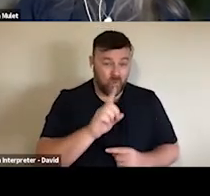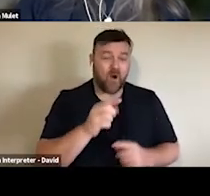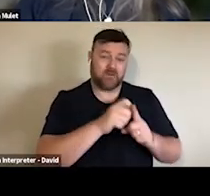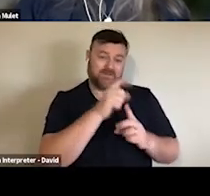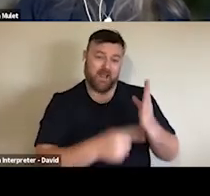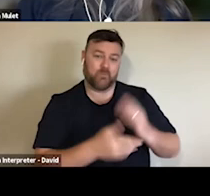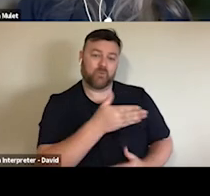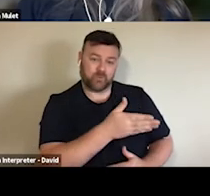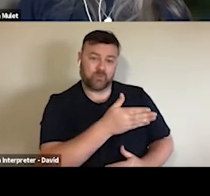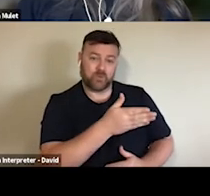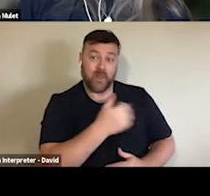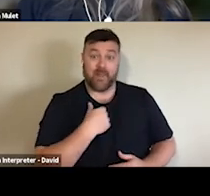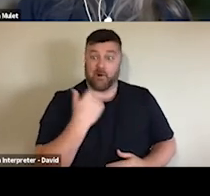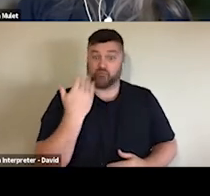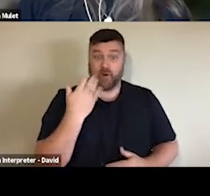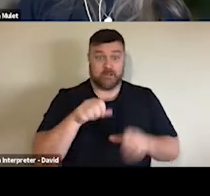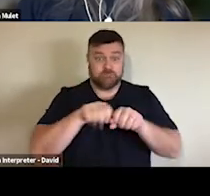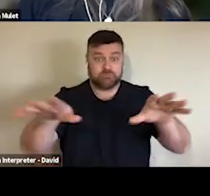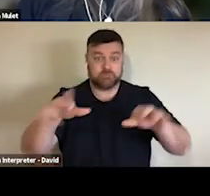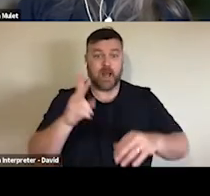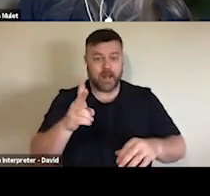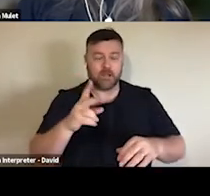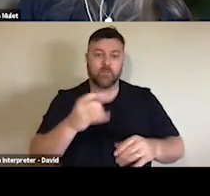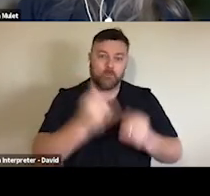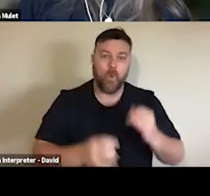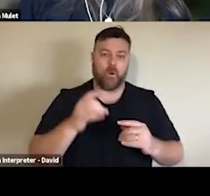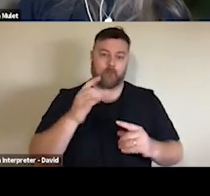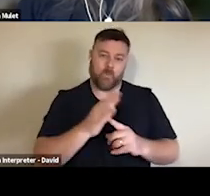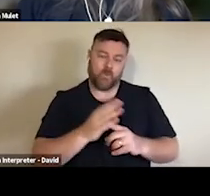and what they want from it and we've seen people become more selective over time with